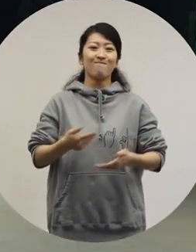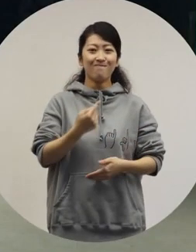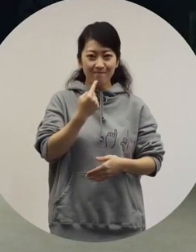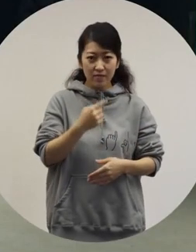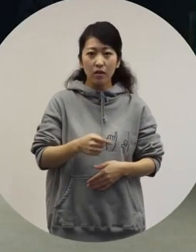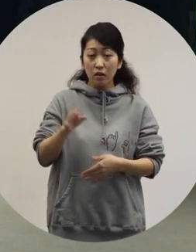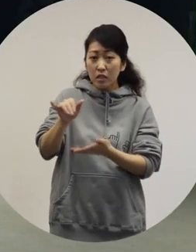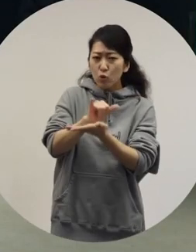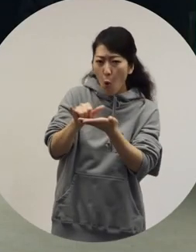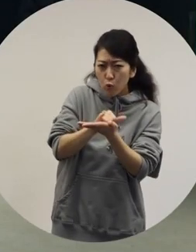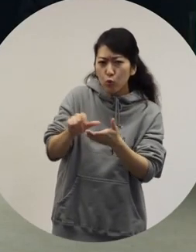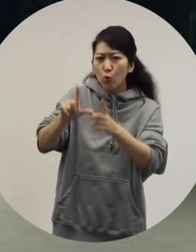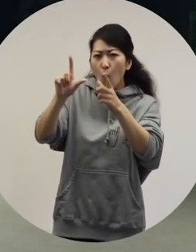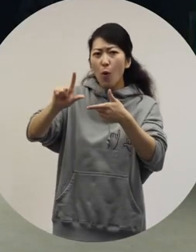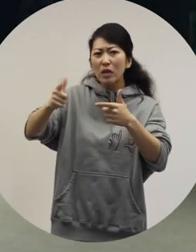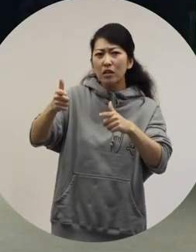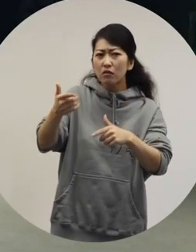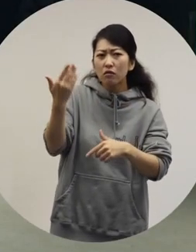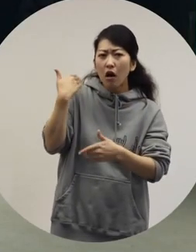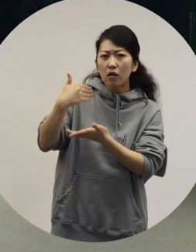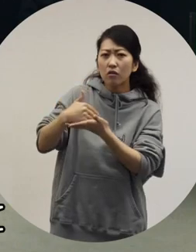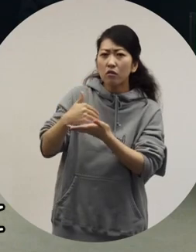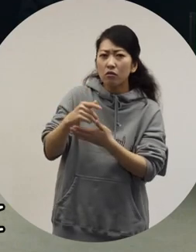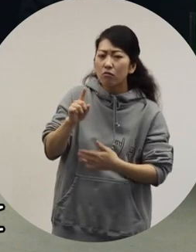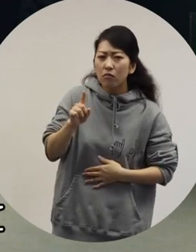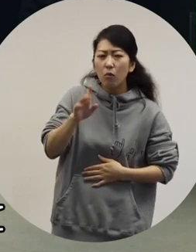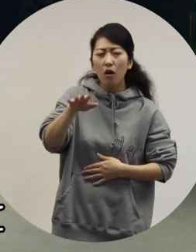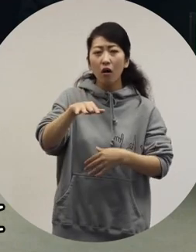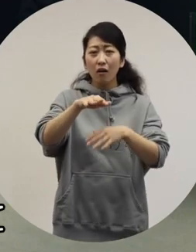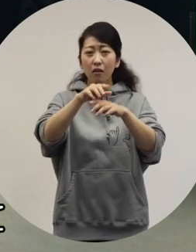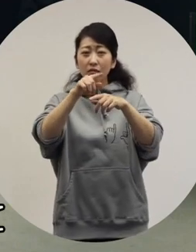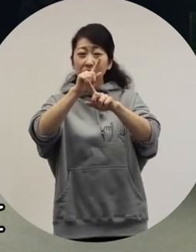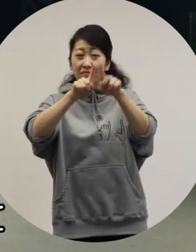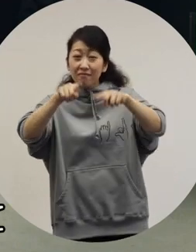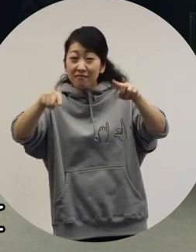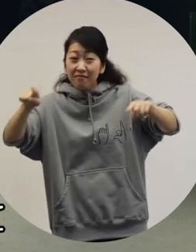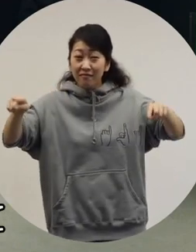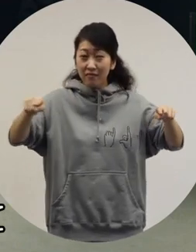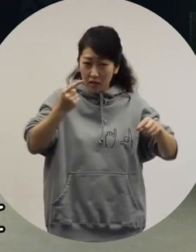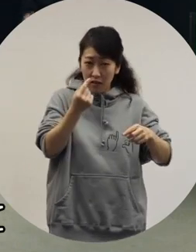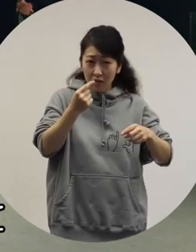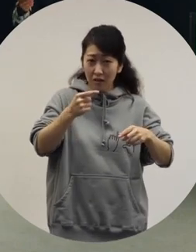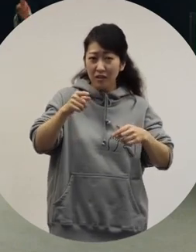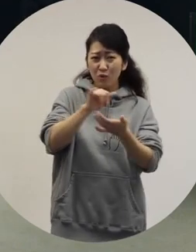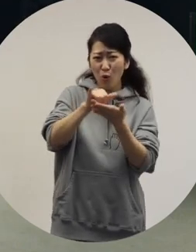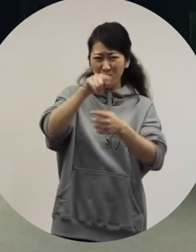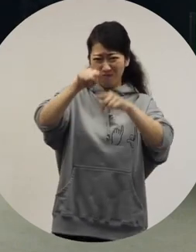[Ochiai] As for the difference between New York and Tokyo, there is diversity without any consciousness of it in New York. [Shin] Right.